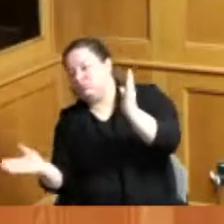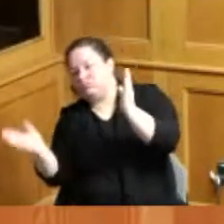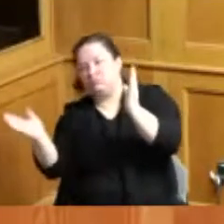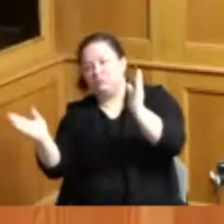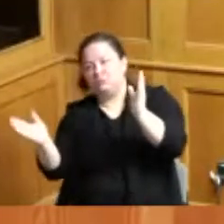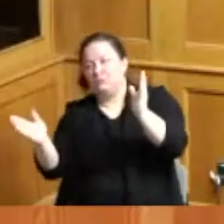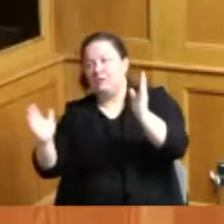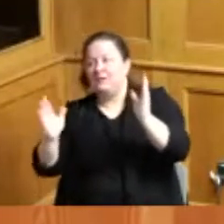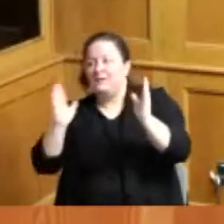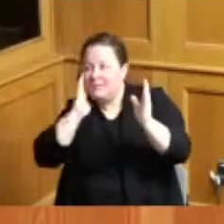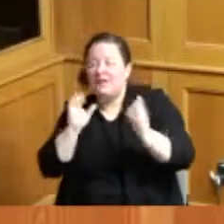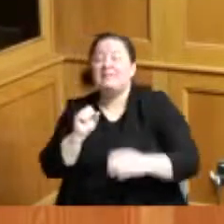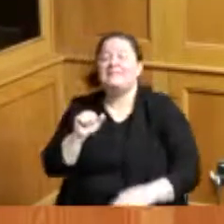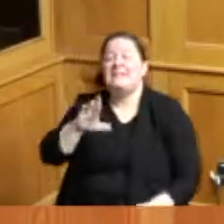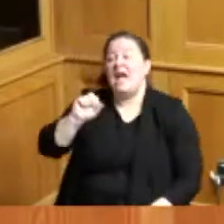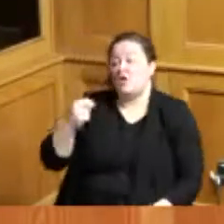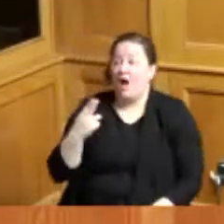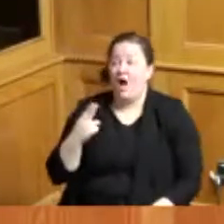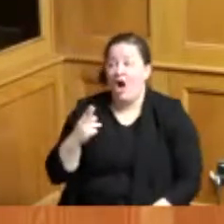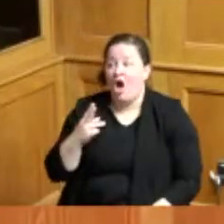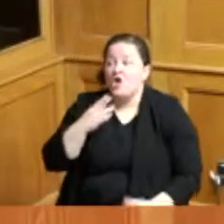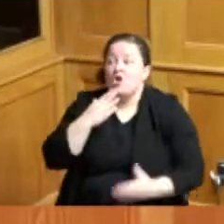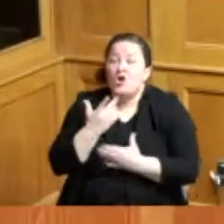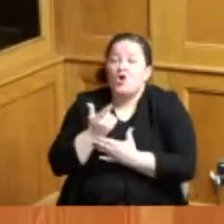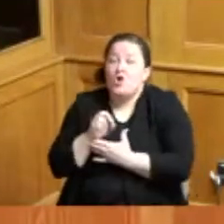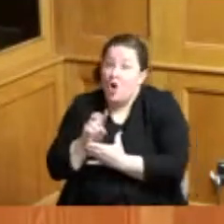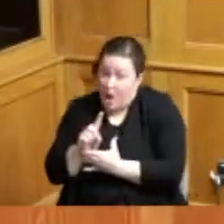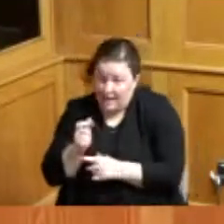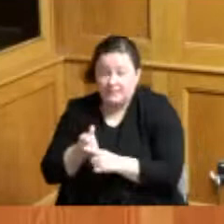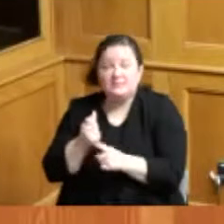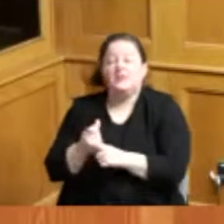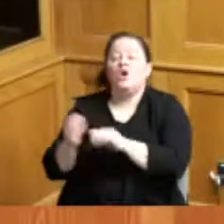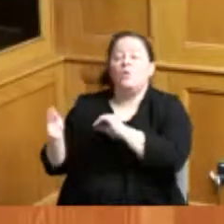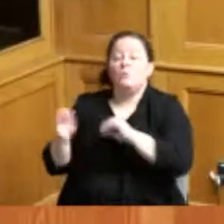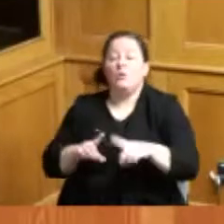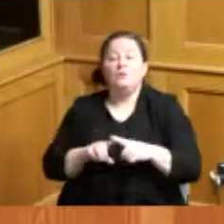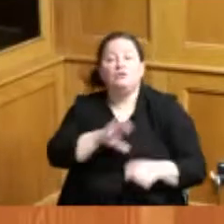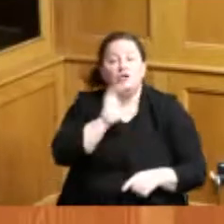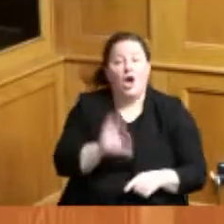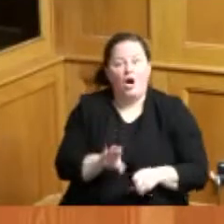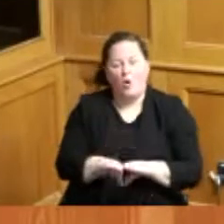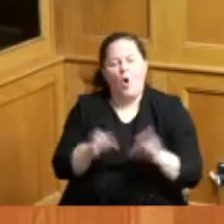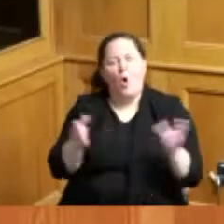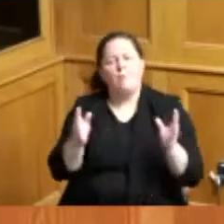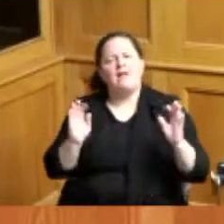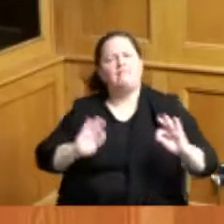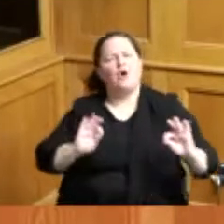to receive a US patent she moved to Chicago and opened a furniture store it was there she came up